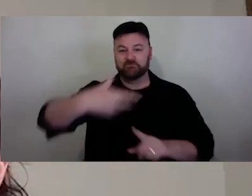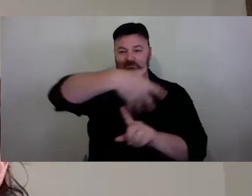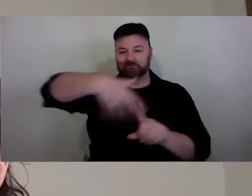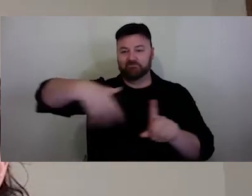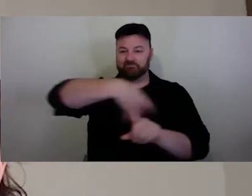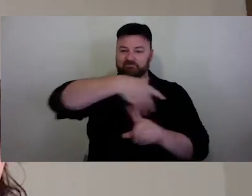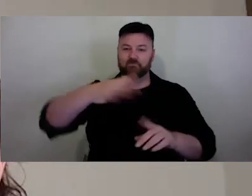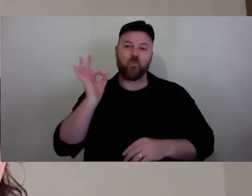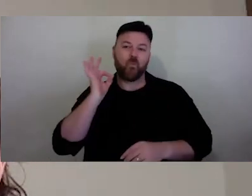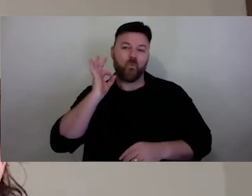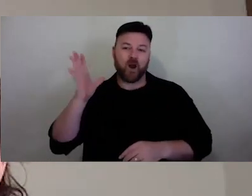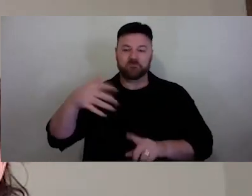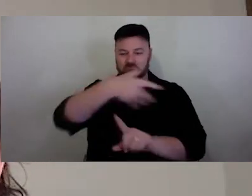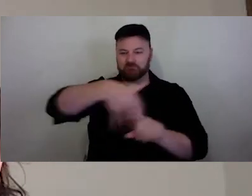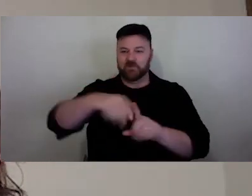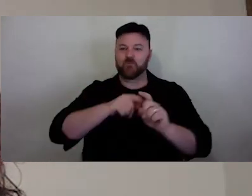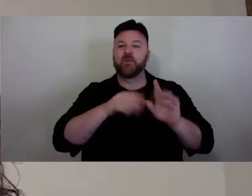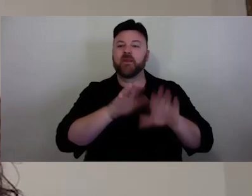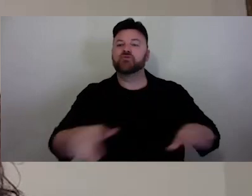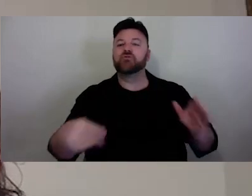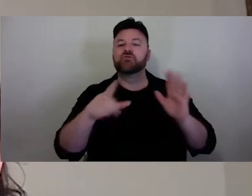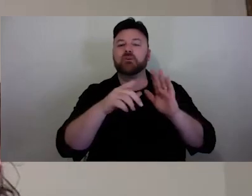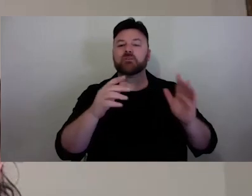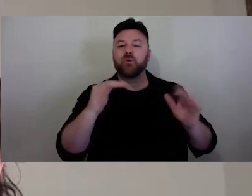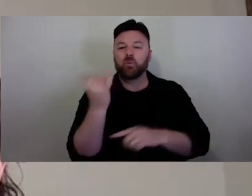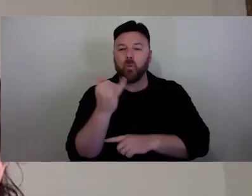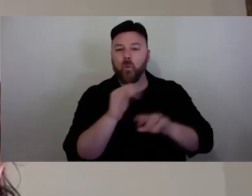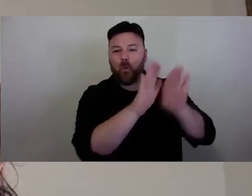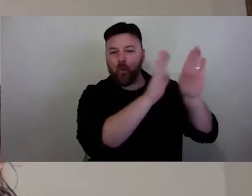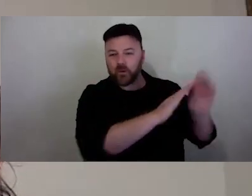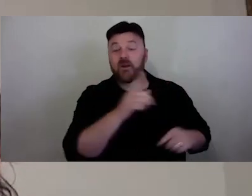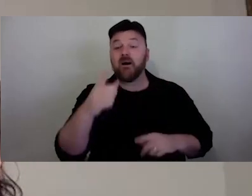the book ground and what you can't see is that I am wearing my ugg boots.